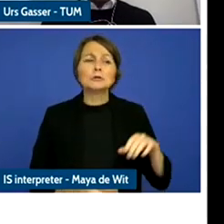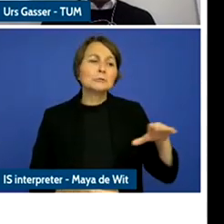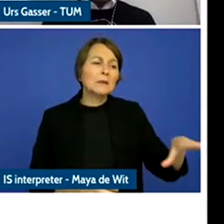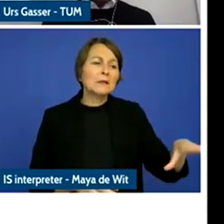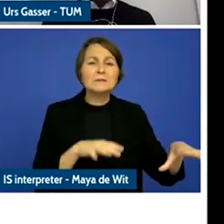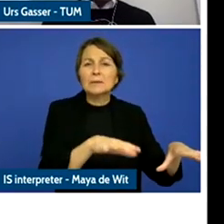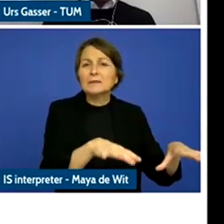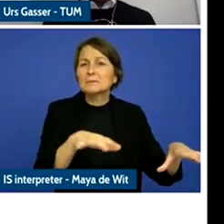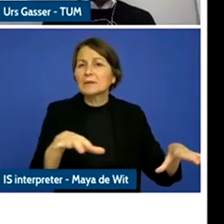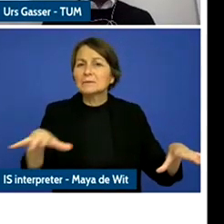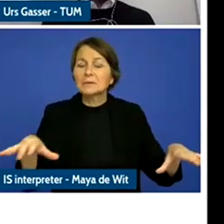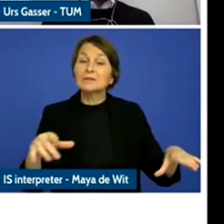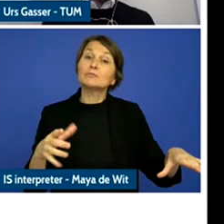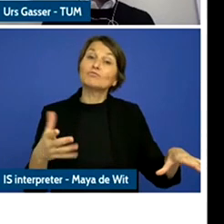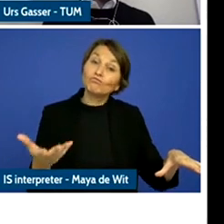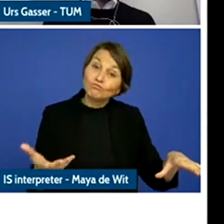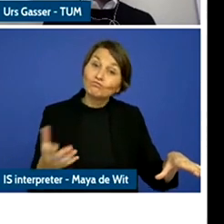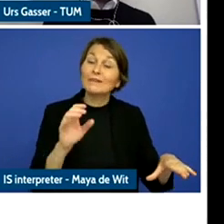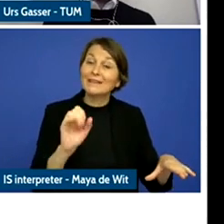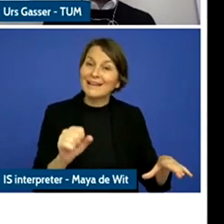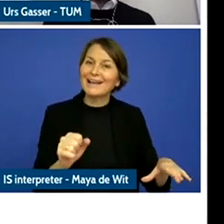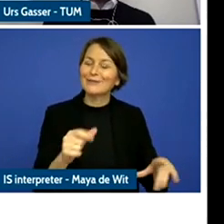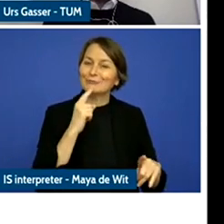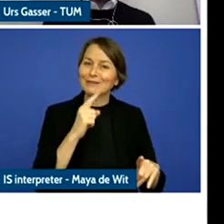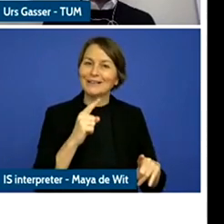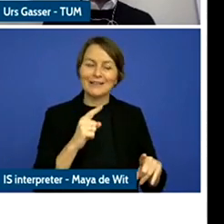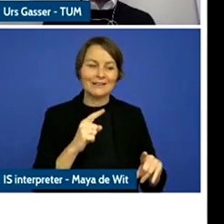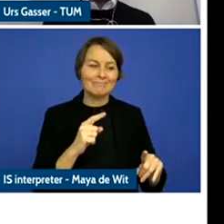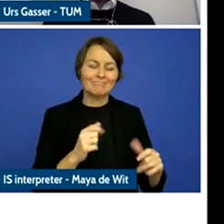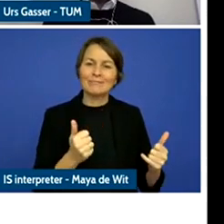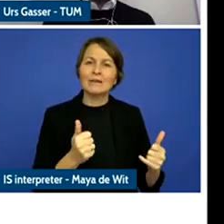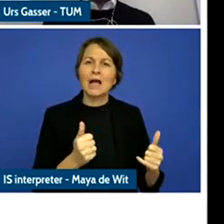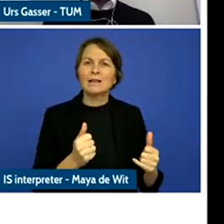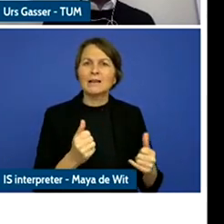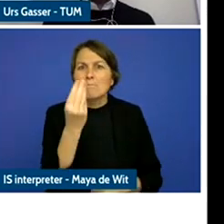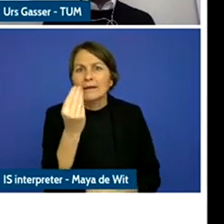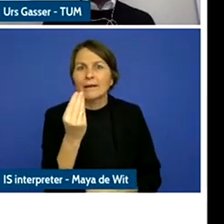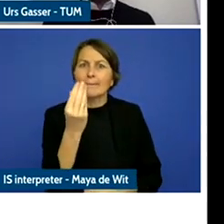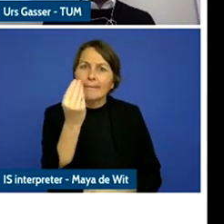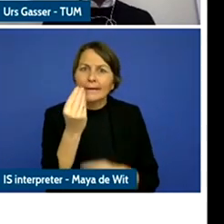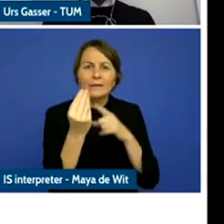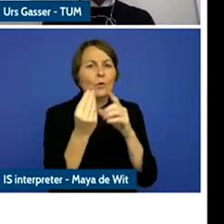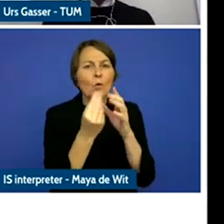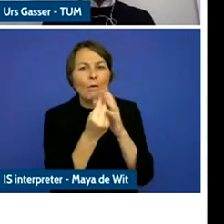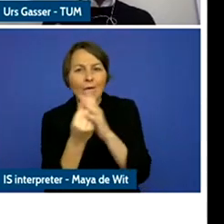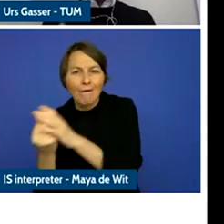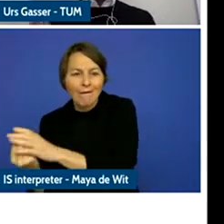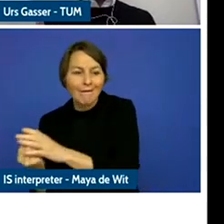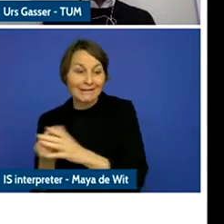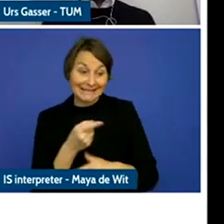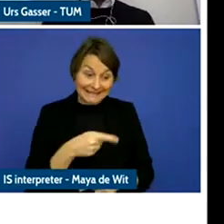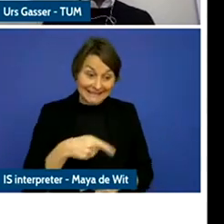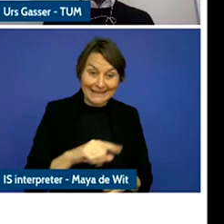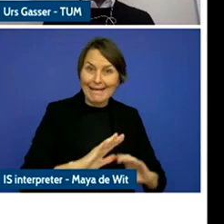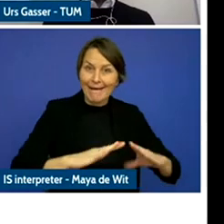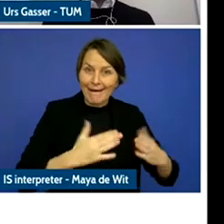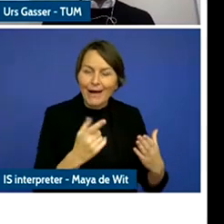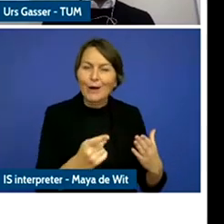spaces to build cultural and economic capital and we see young people building